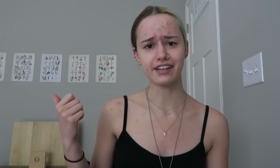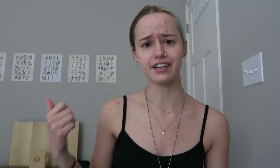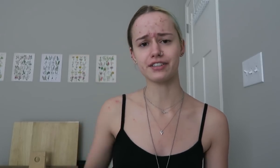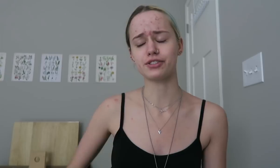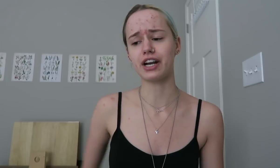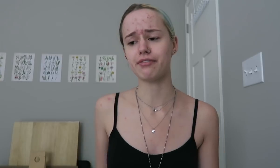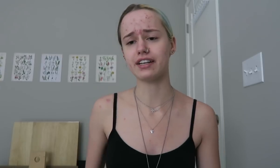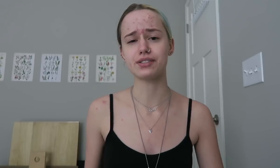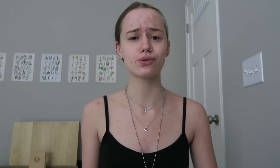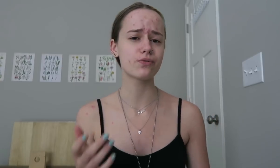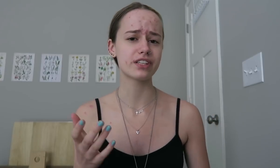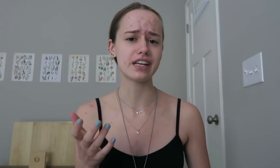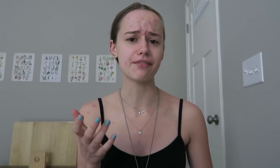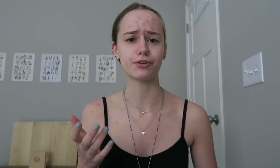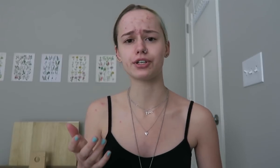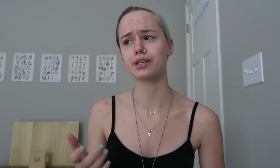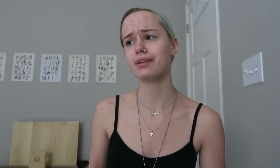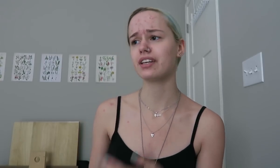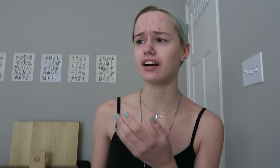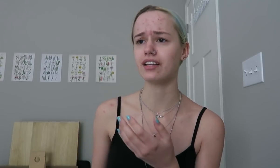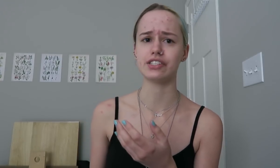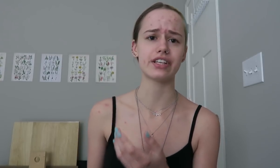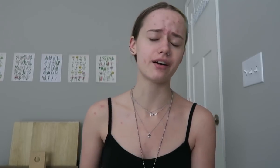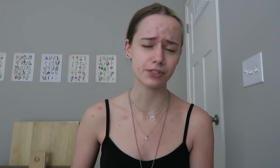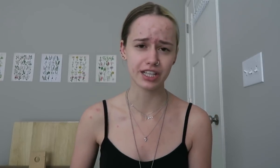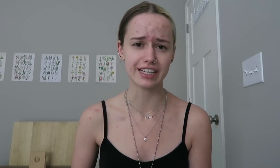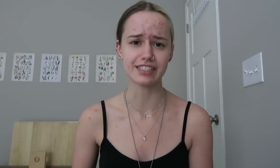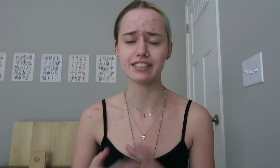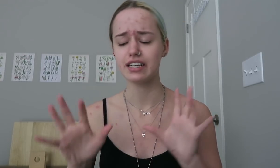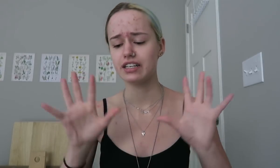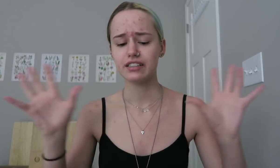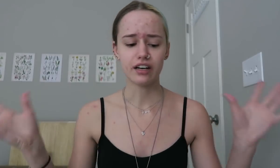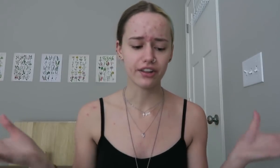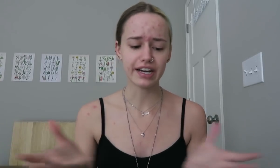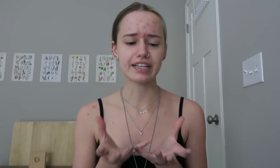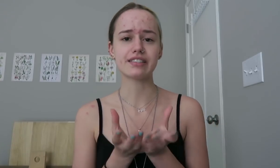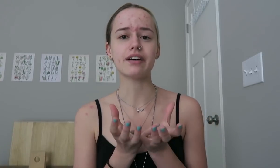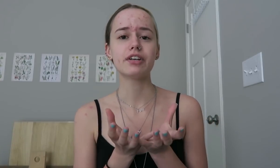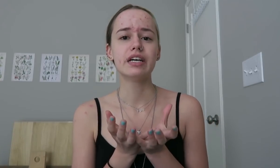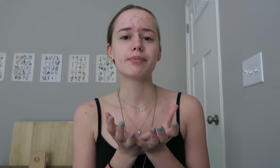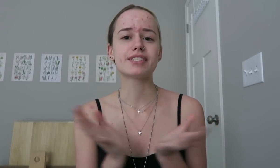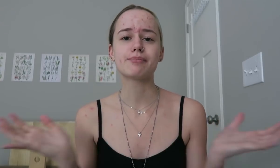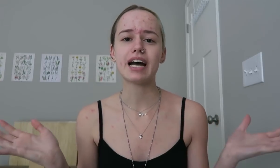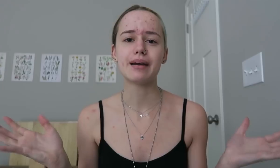your area, or try to find a school for the deaf or a community college that offers classes' all that kind of stuff. But sometimes